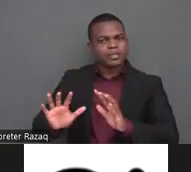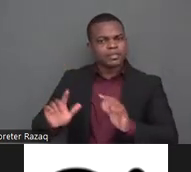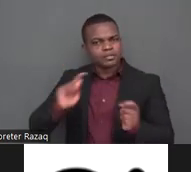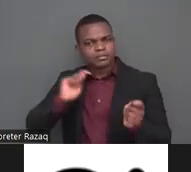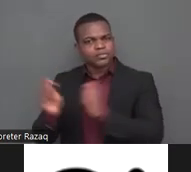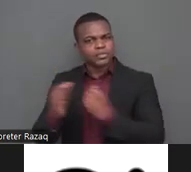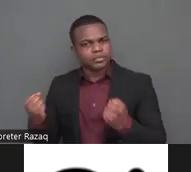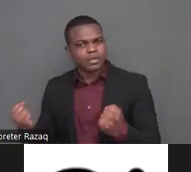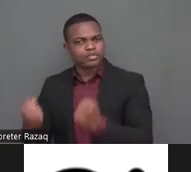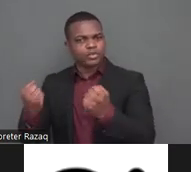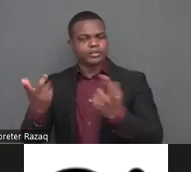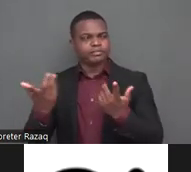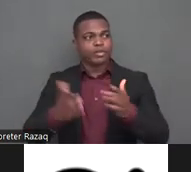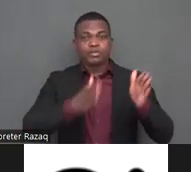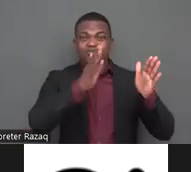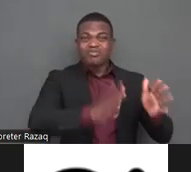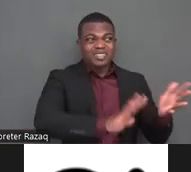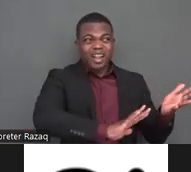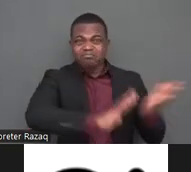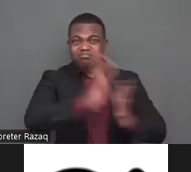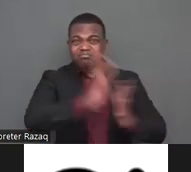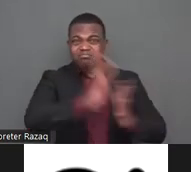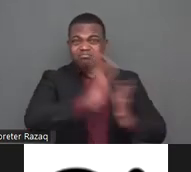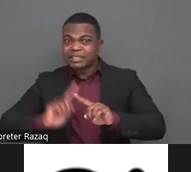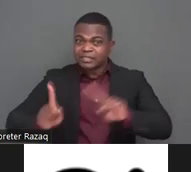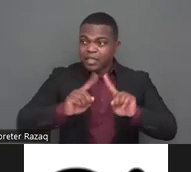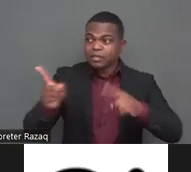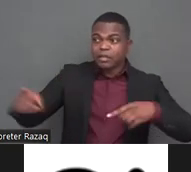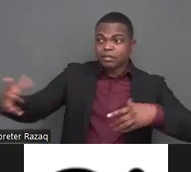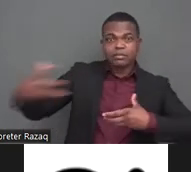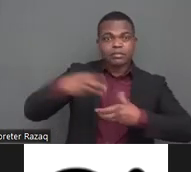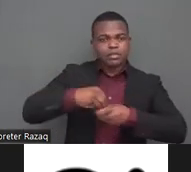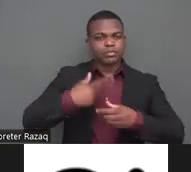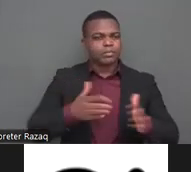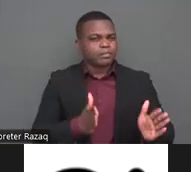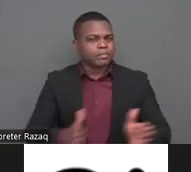inclusive and participatory respecting the rights of persons with disabilities